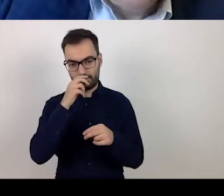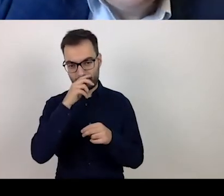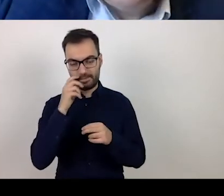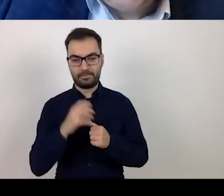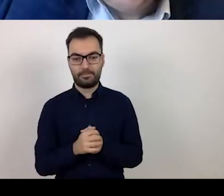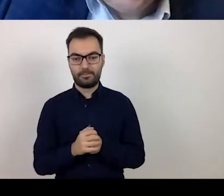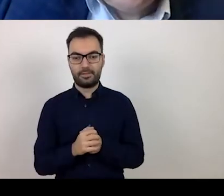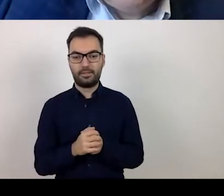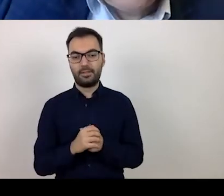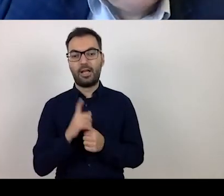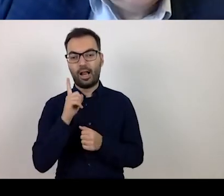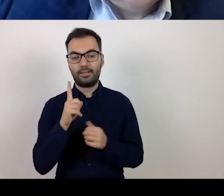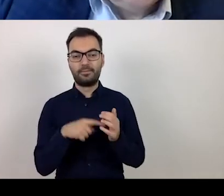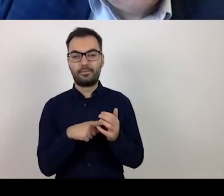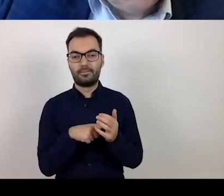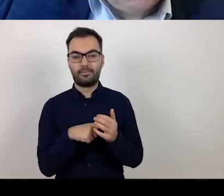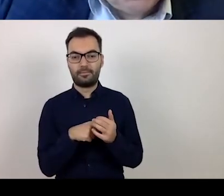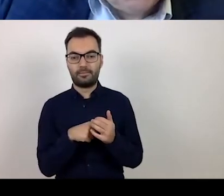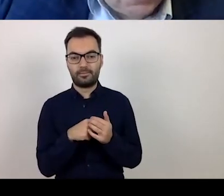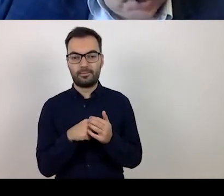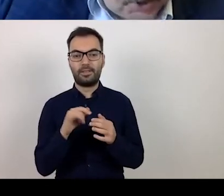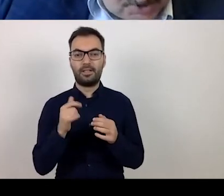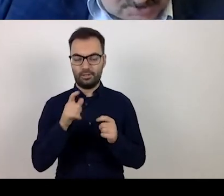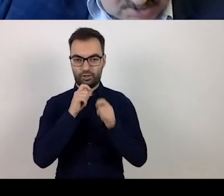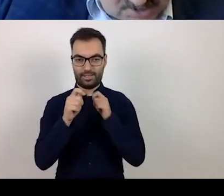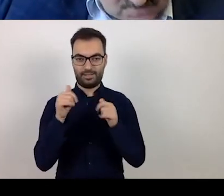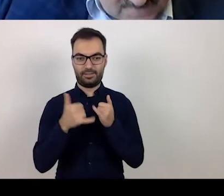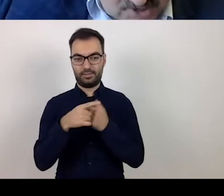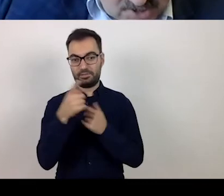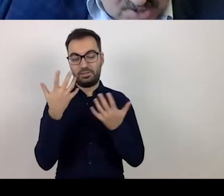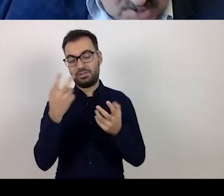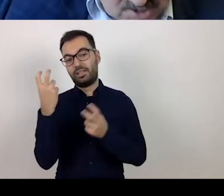During the chat session, if you want, and will be interested,